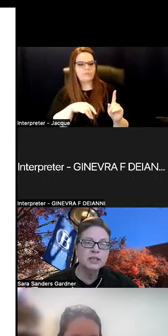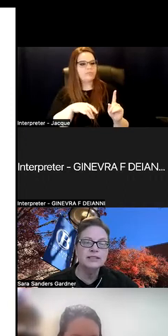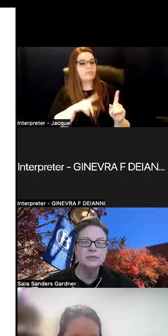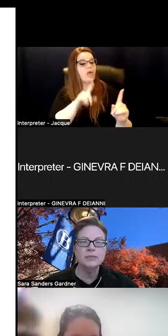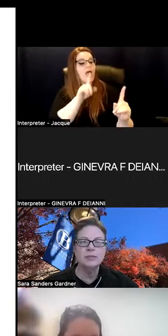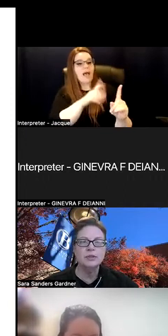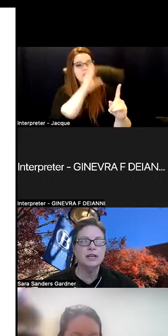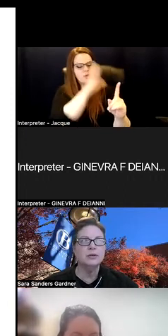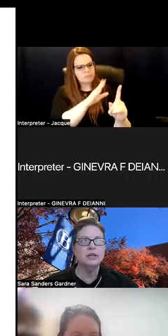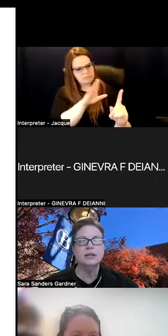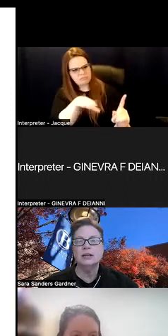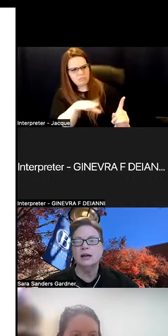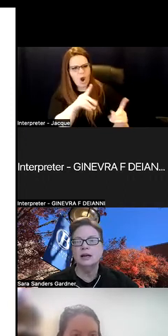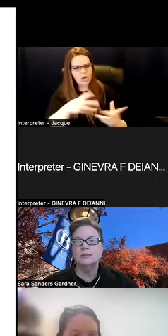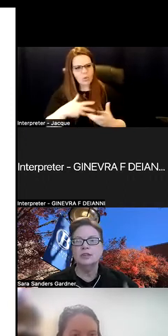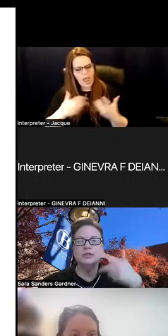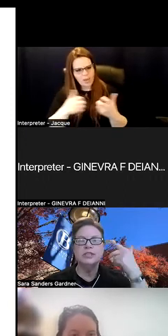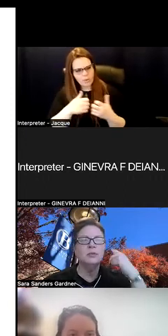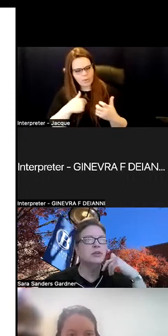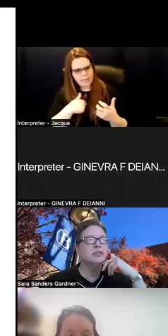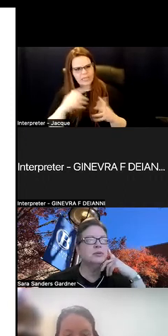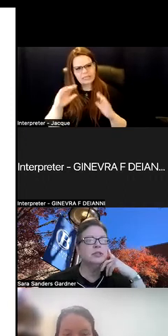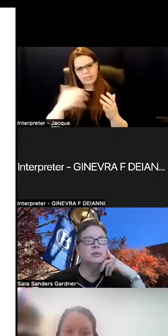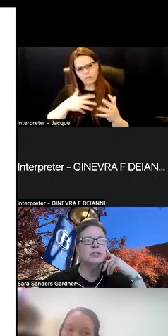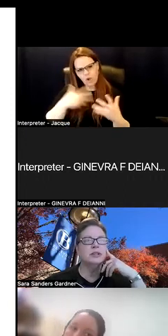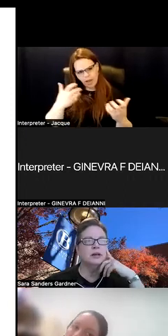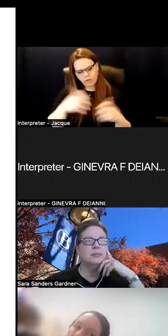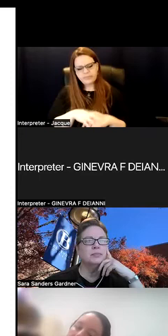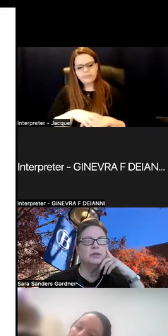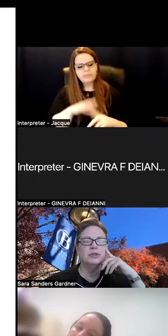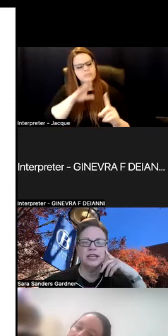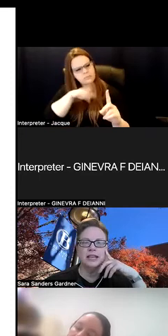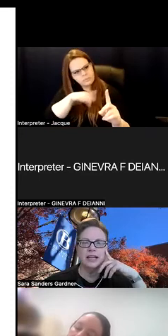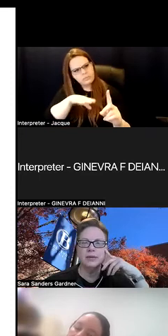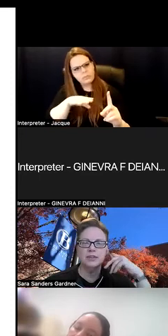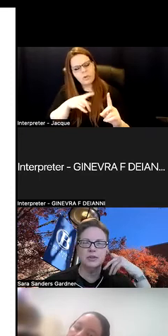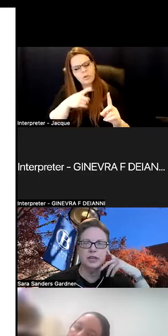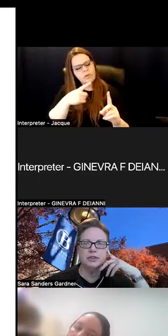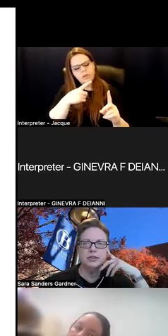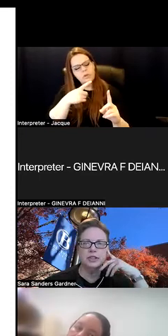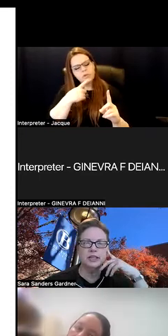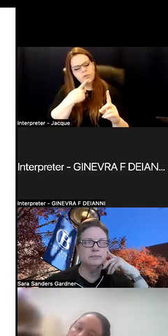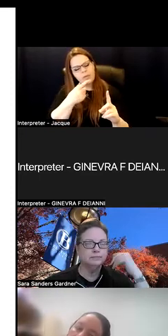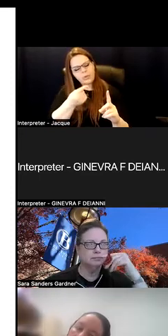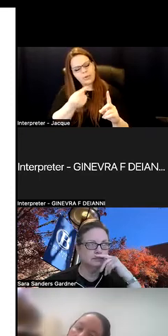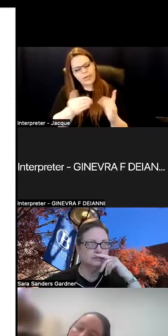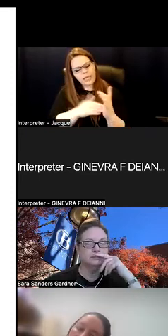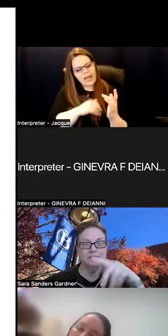It seems like maybe you're angry. Could you say what you said again? I'm not sure I understood it.